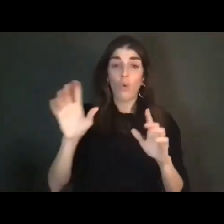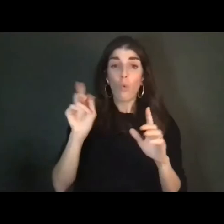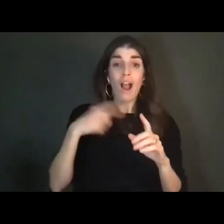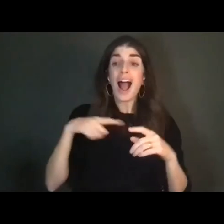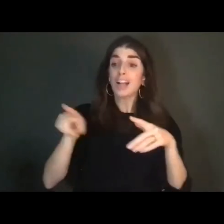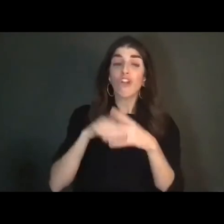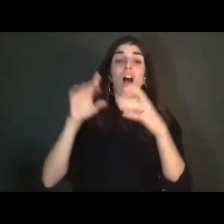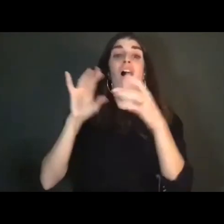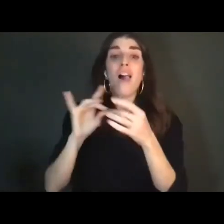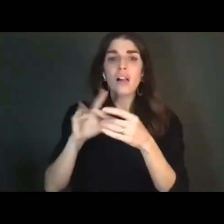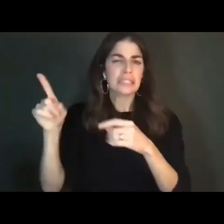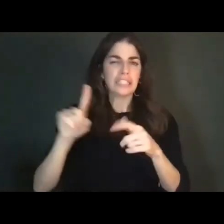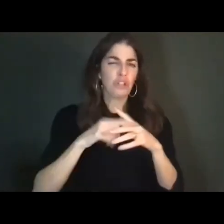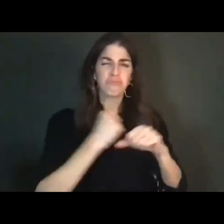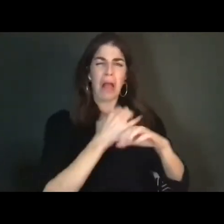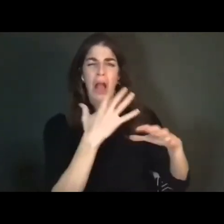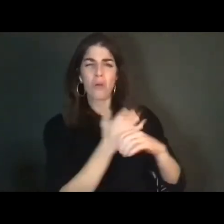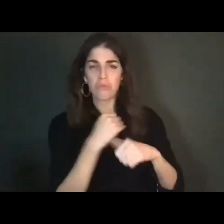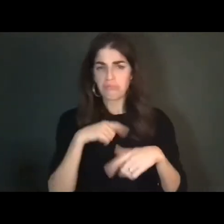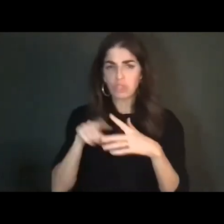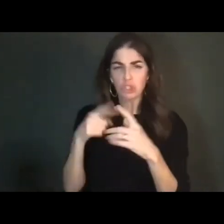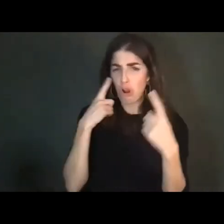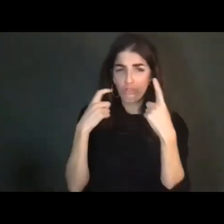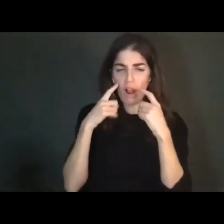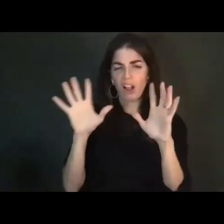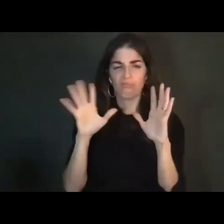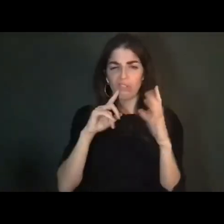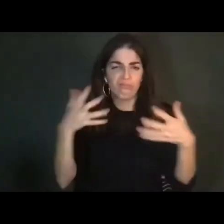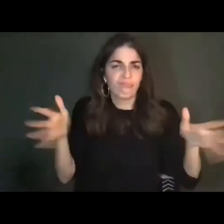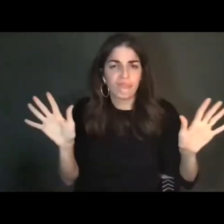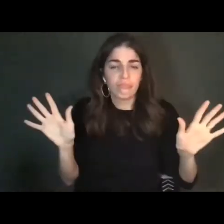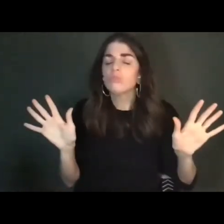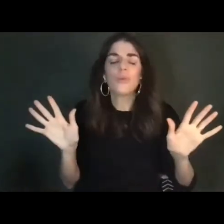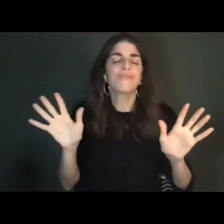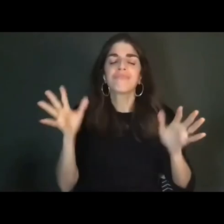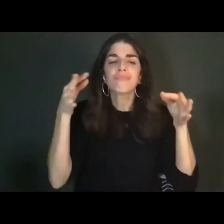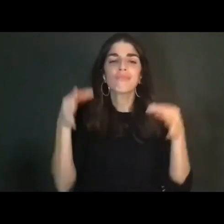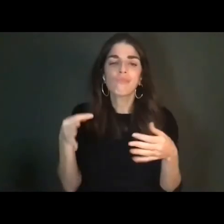he would just start yelling, and I would start to cry. So in it, I very plainly explained